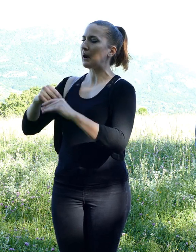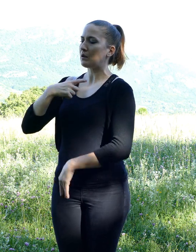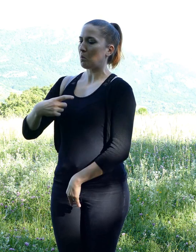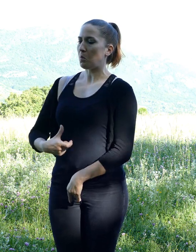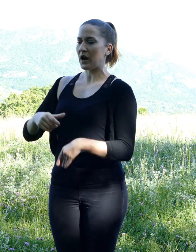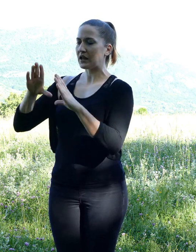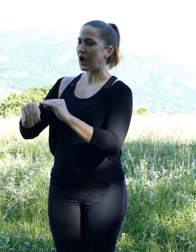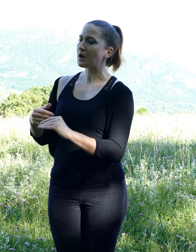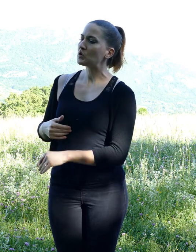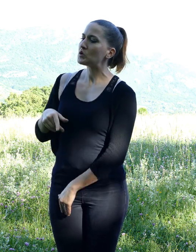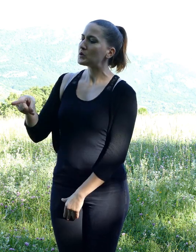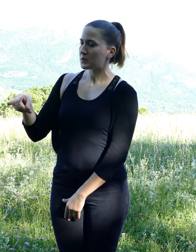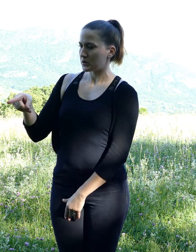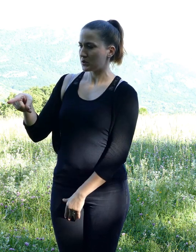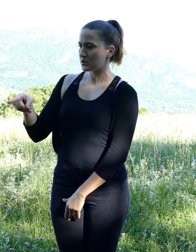He listed the charges